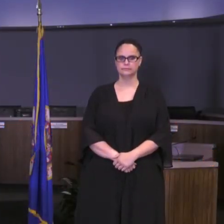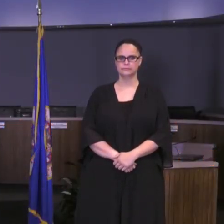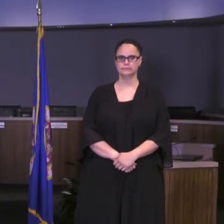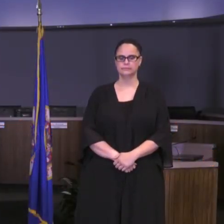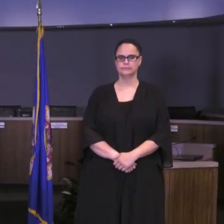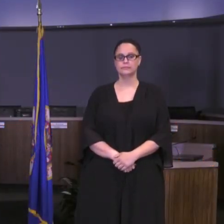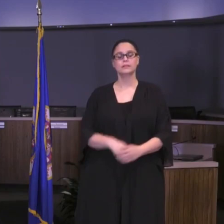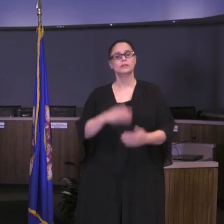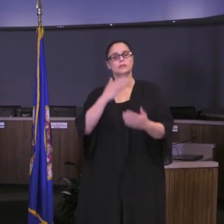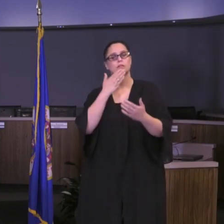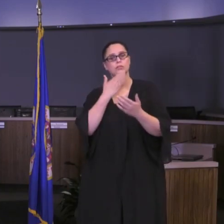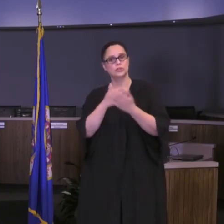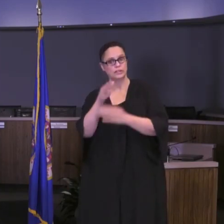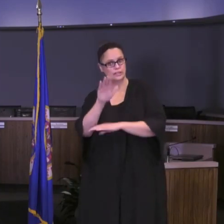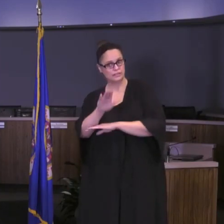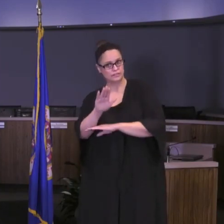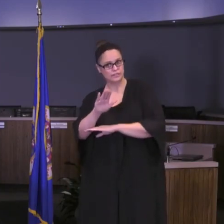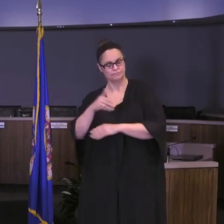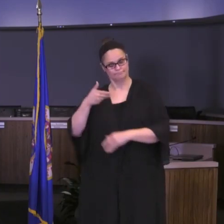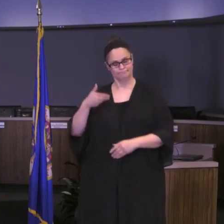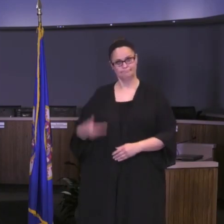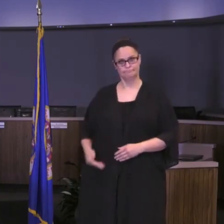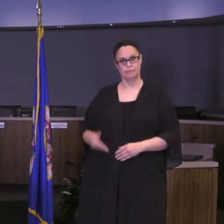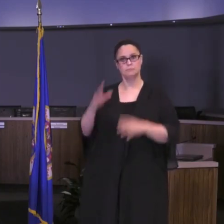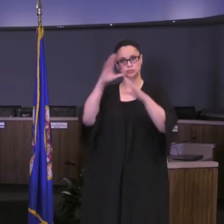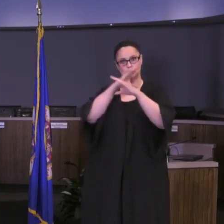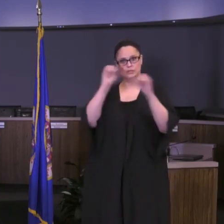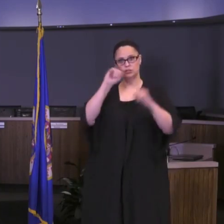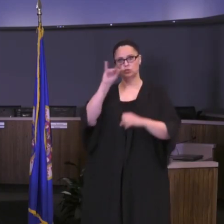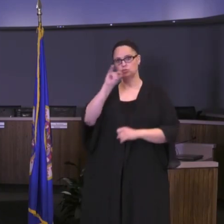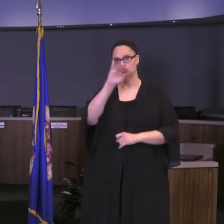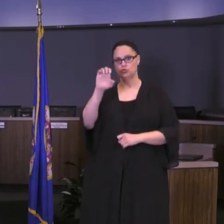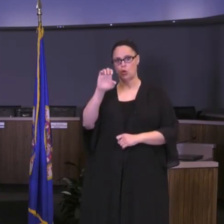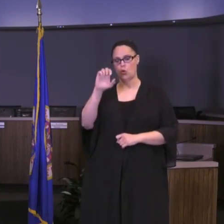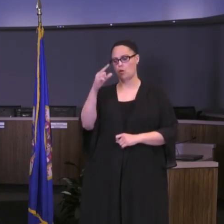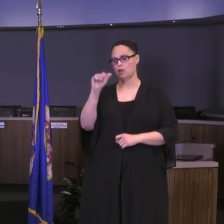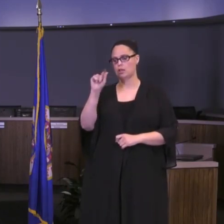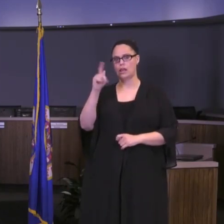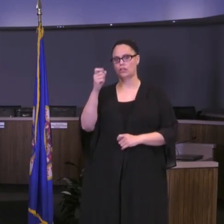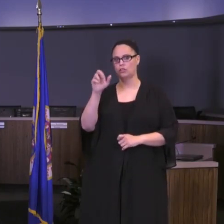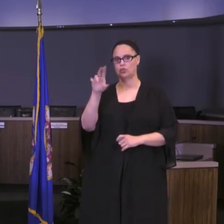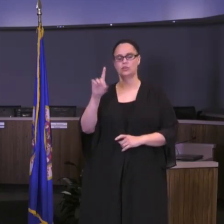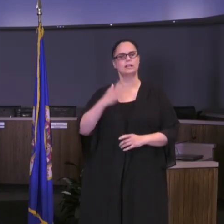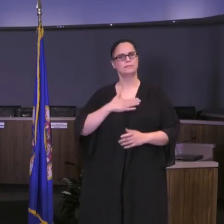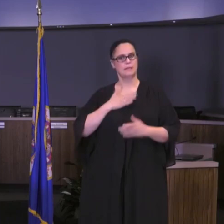Good evening. I'm Superintendent Joe Gothard and I'm glad to be with you tonight at our virtual meeting, I'm